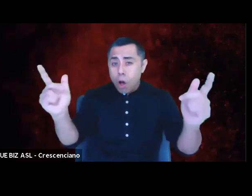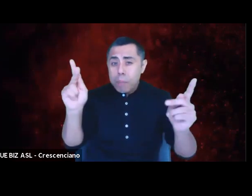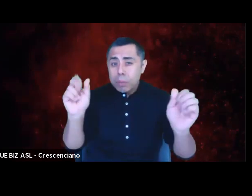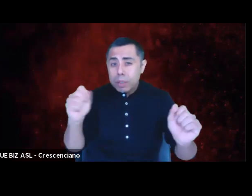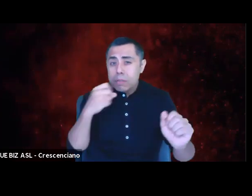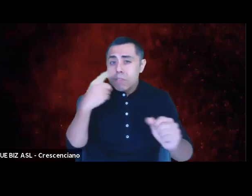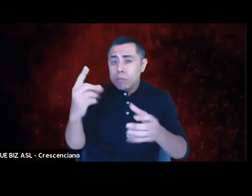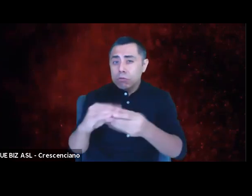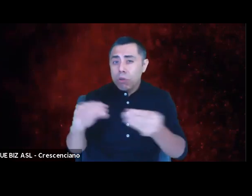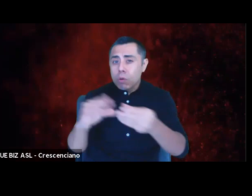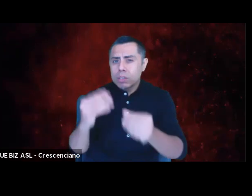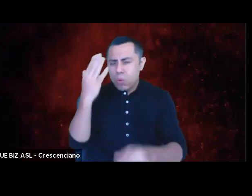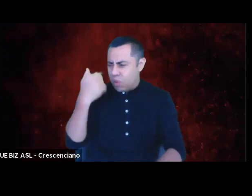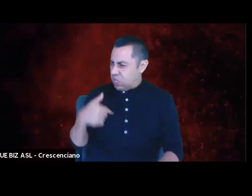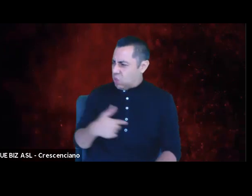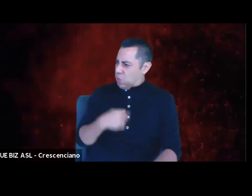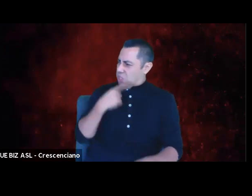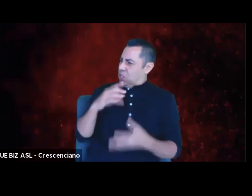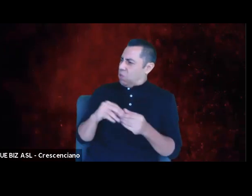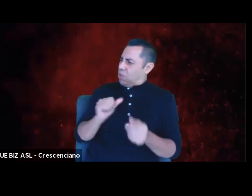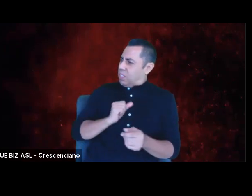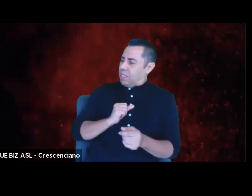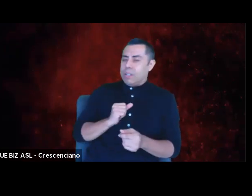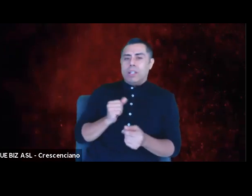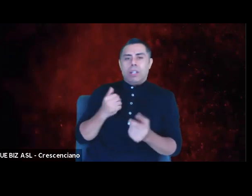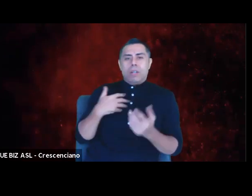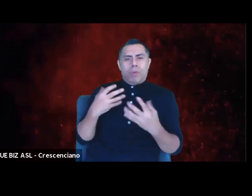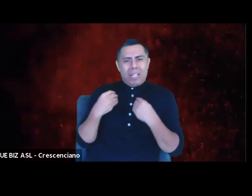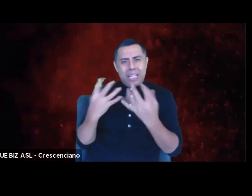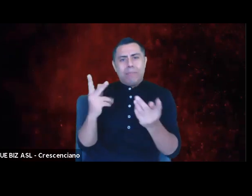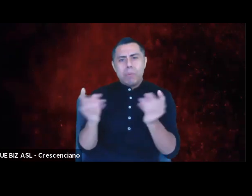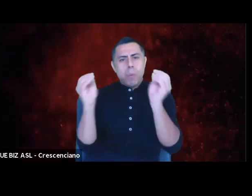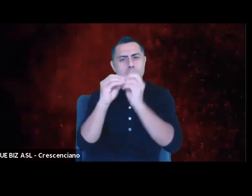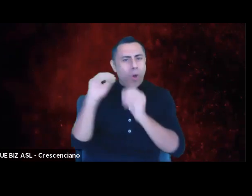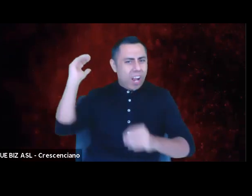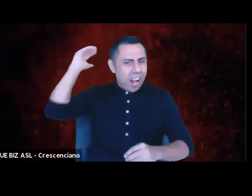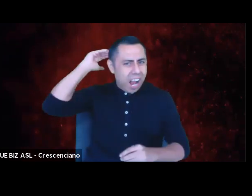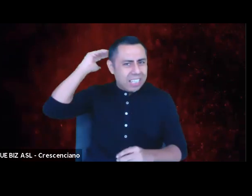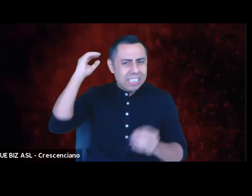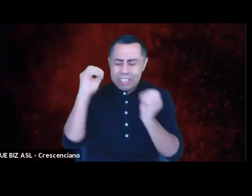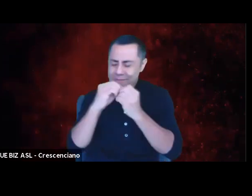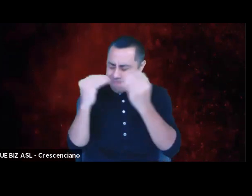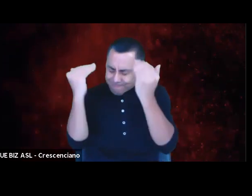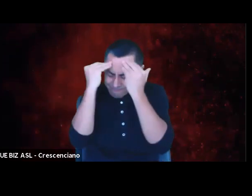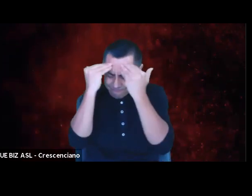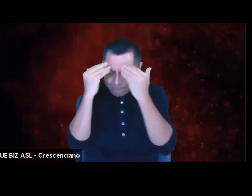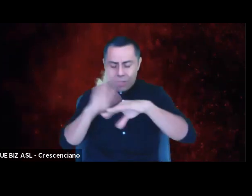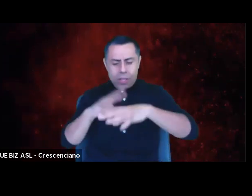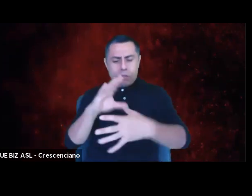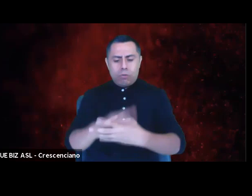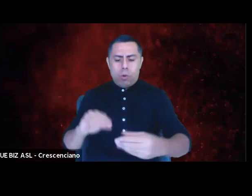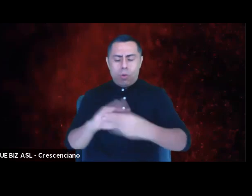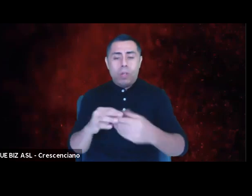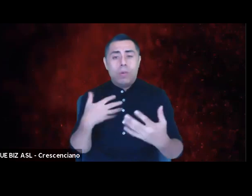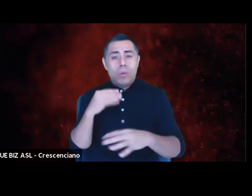Because we want to bring more consciousness to the story-making. We want to influence the collective narrative of humanity